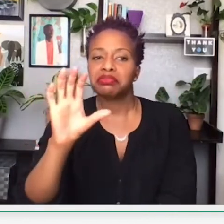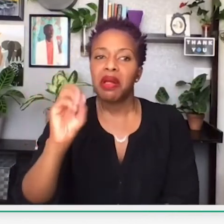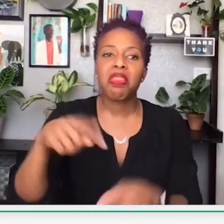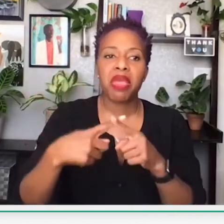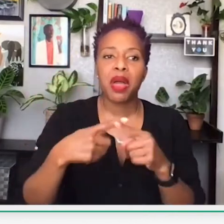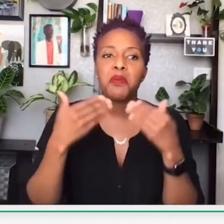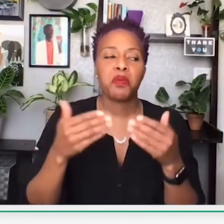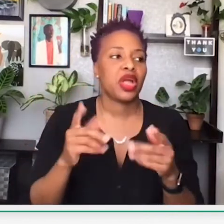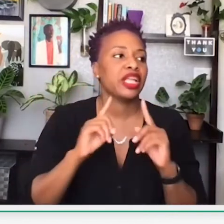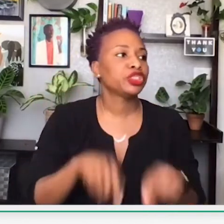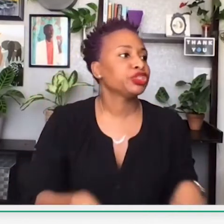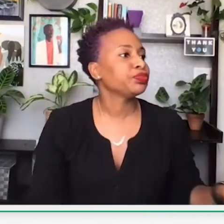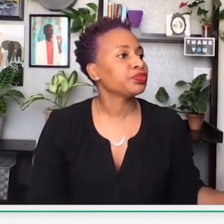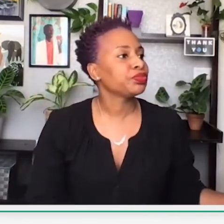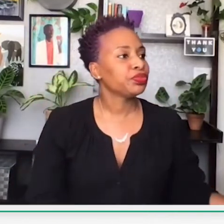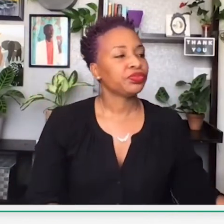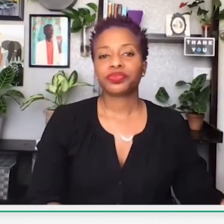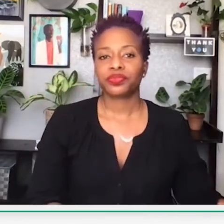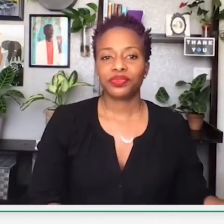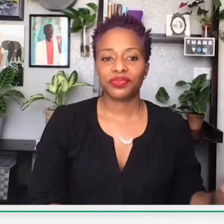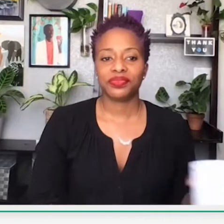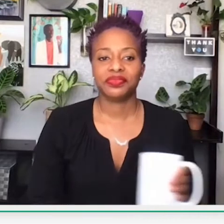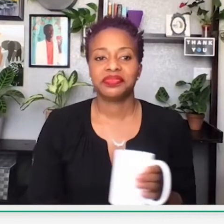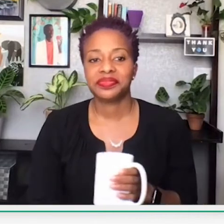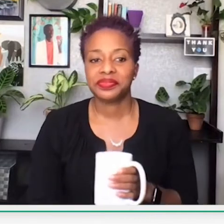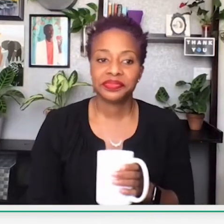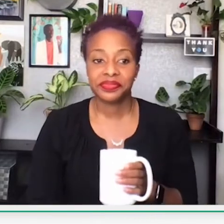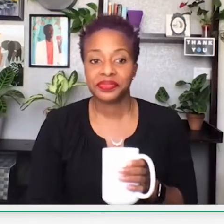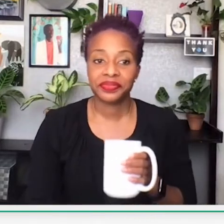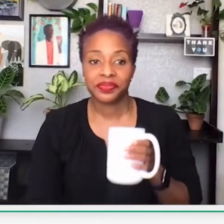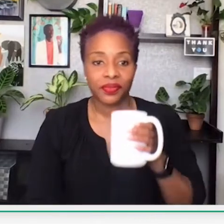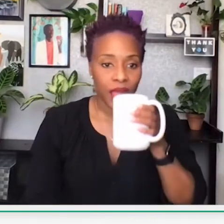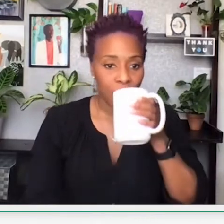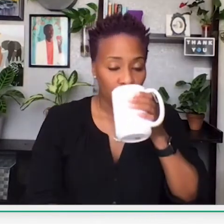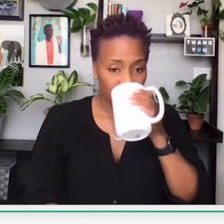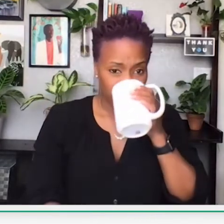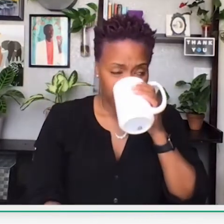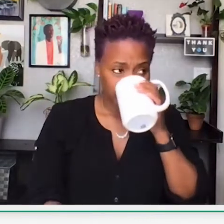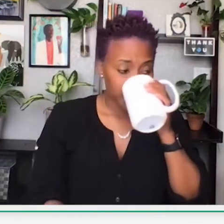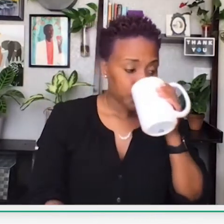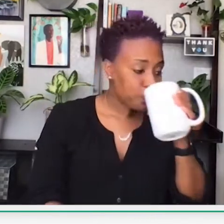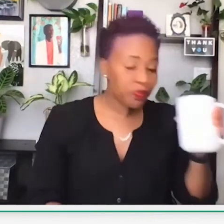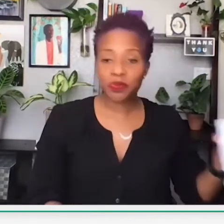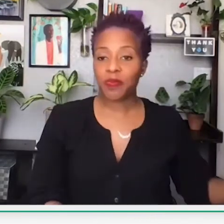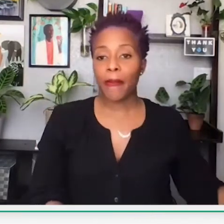I'll take about 30 seconds to wait for your answers.